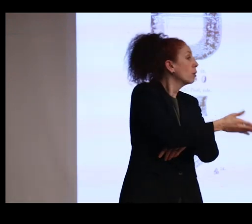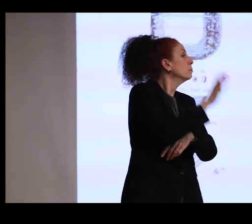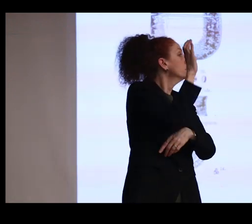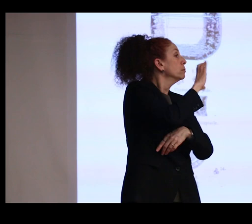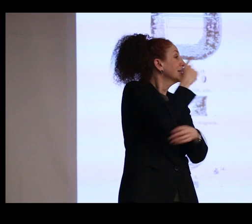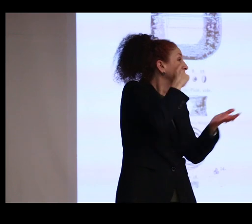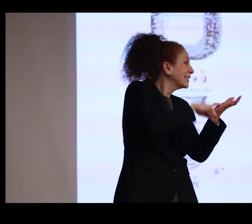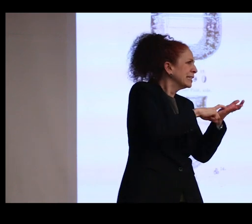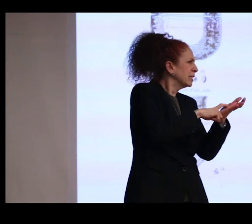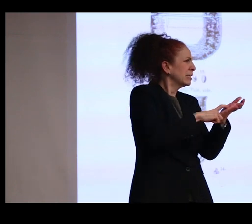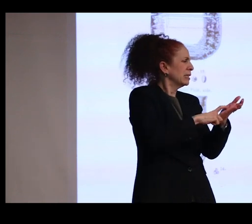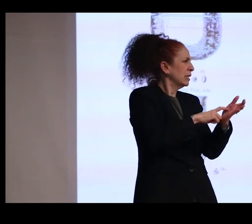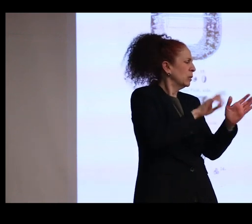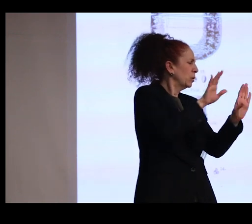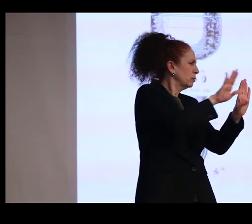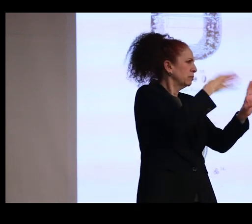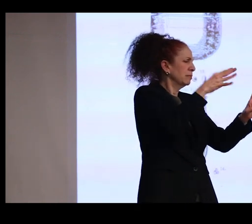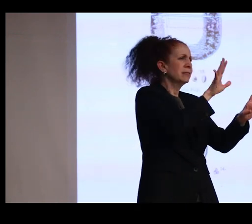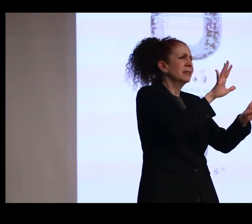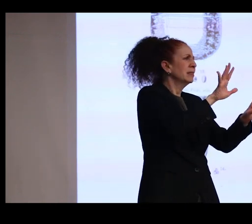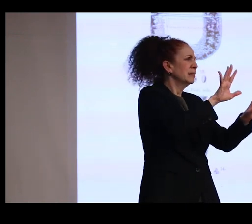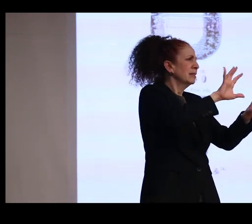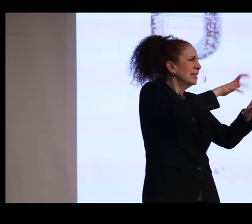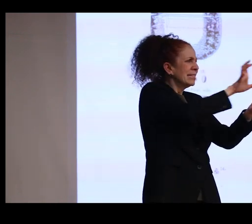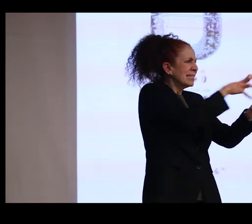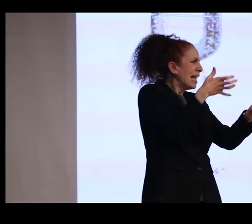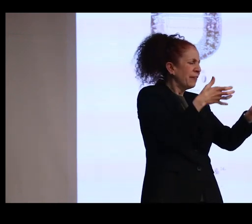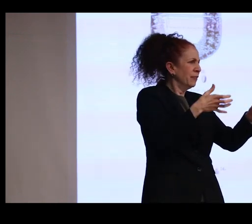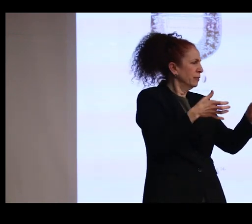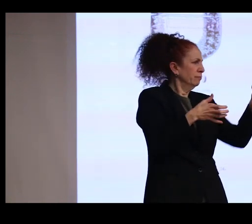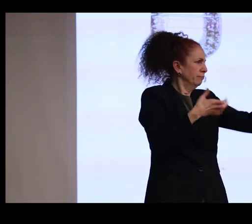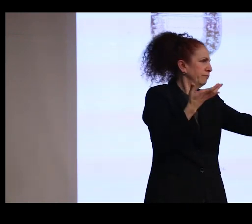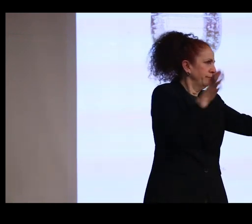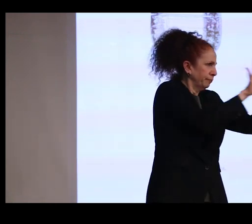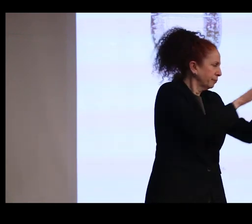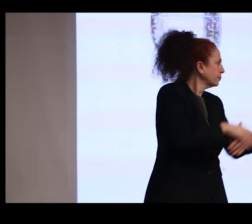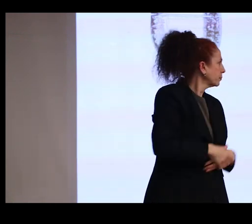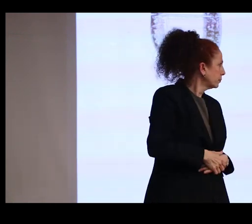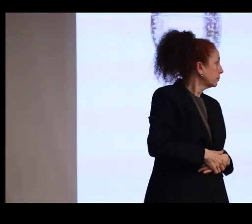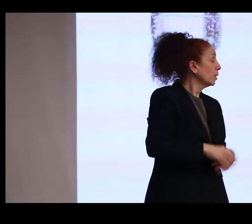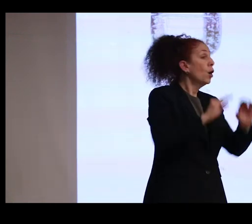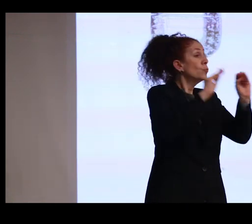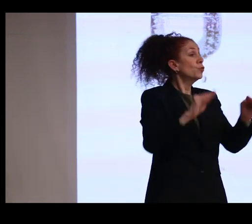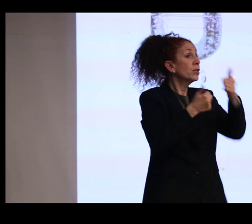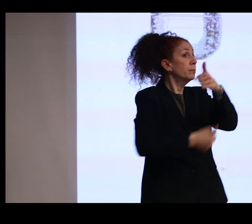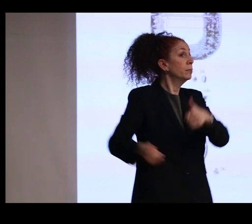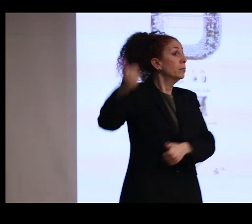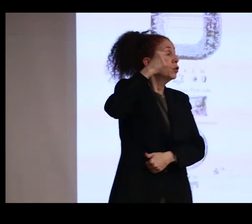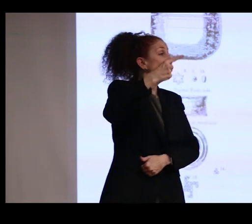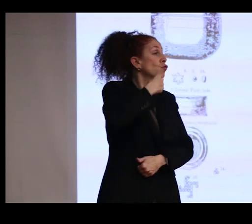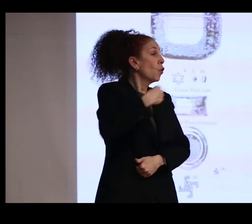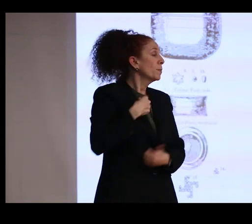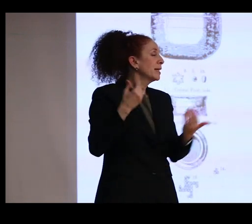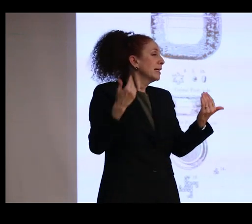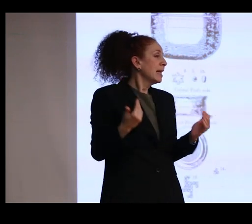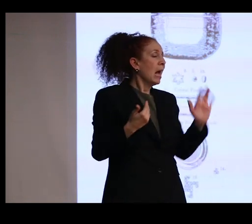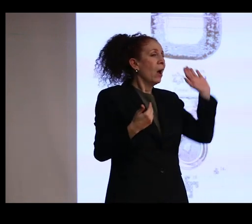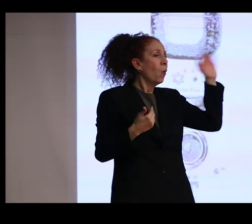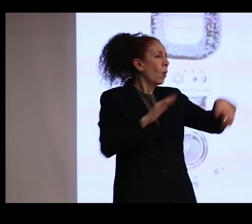I think, in an empty cigarette tin. Museum superintendent Henderson told me that nowadays it's never shown to anyone,